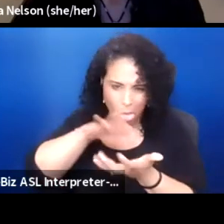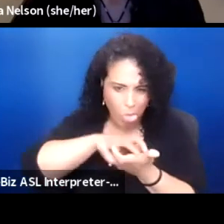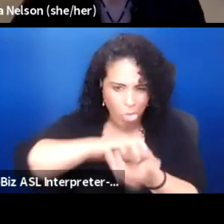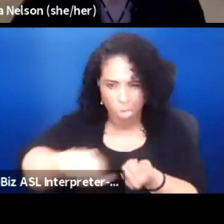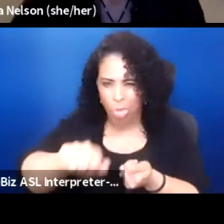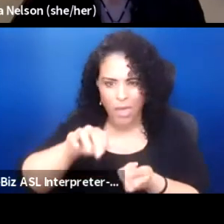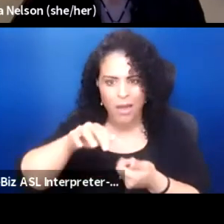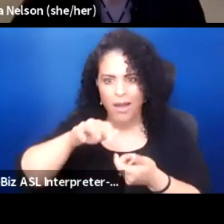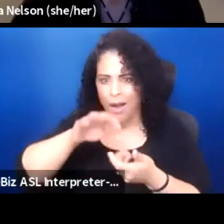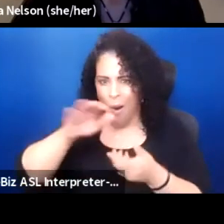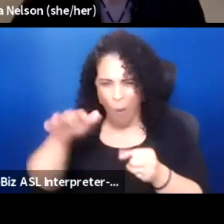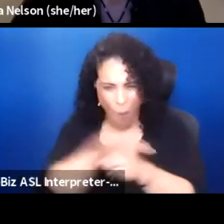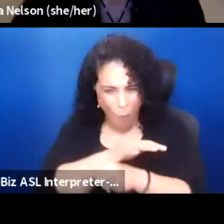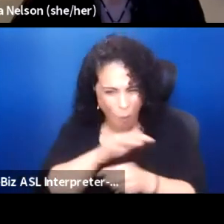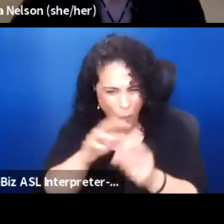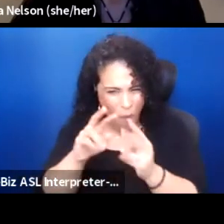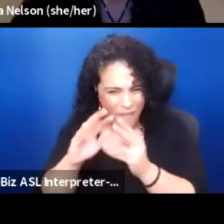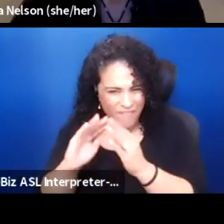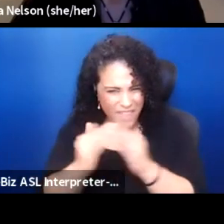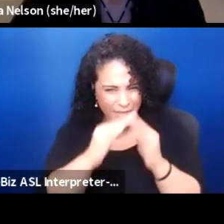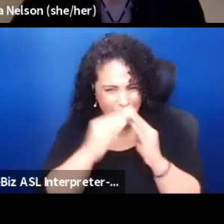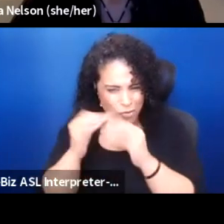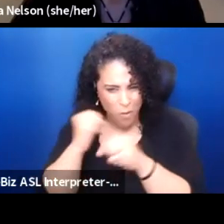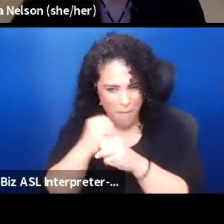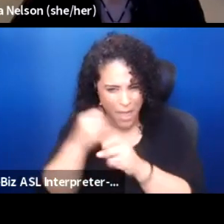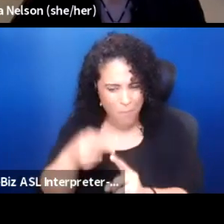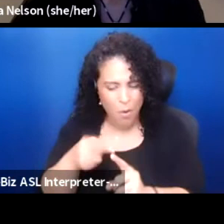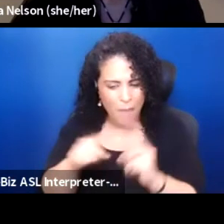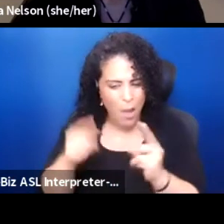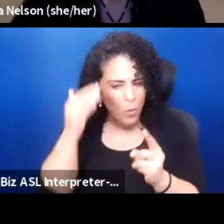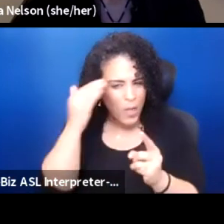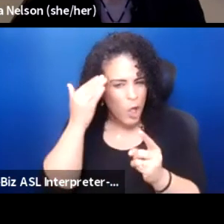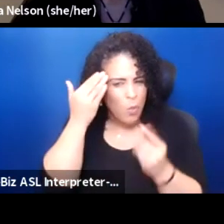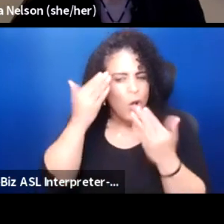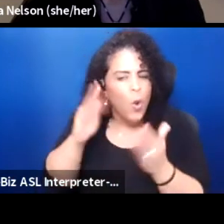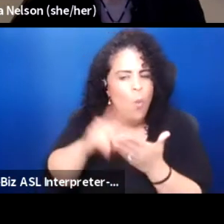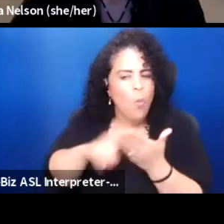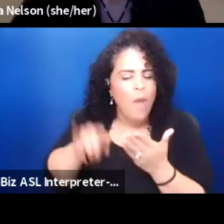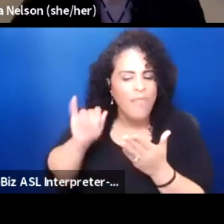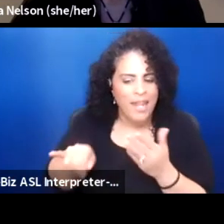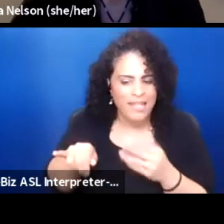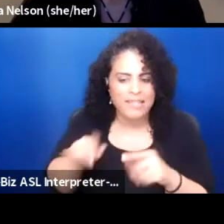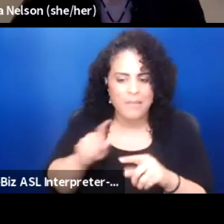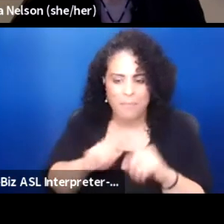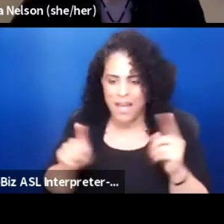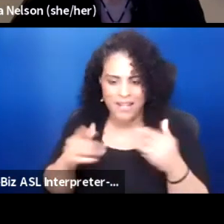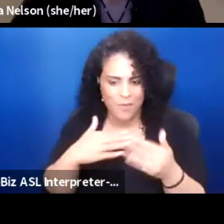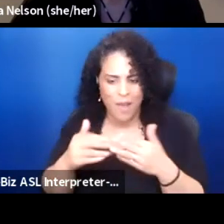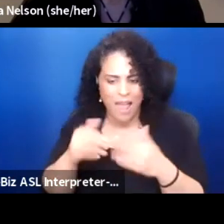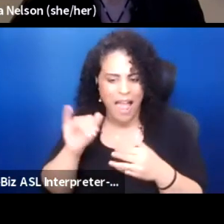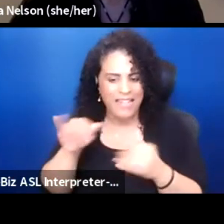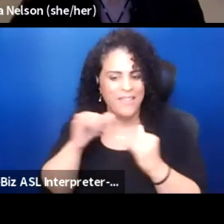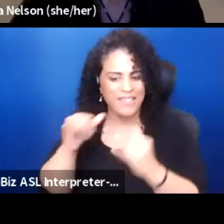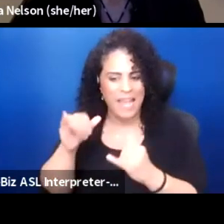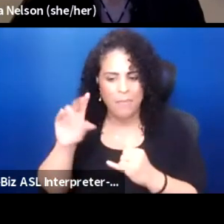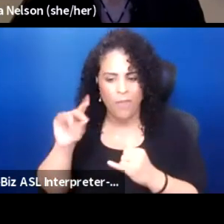and I think that we were not aware of what that is. So it's a long, I did the same thing Roger did. Can they contribute?